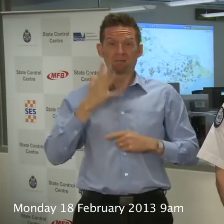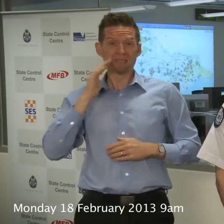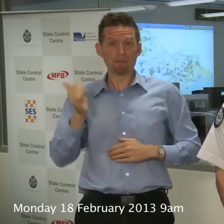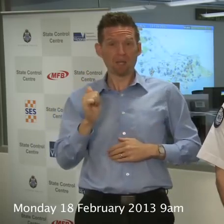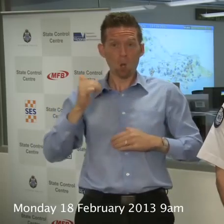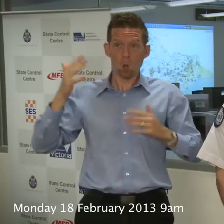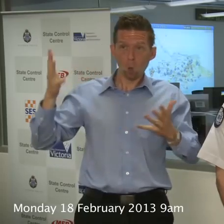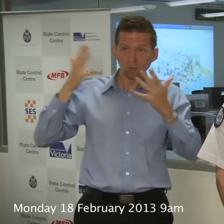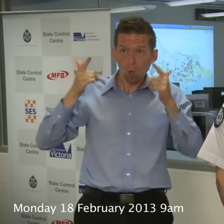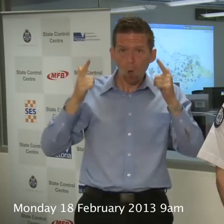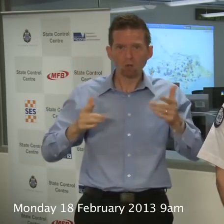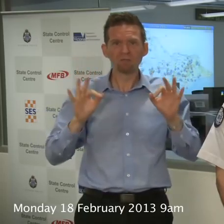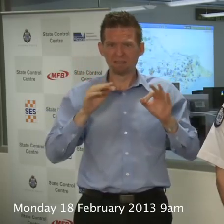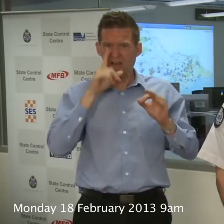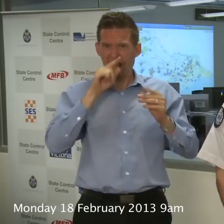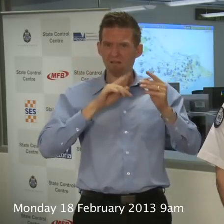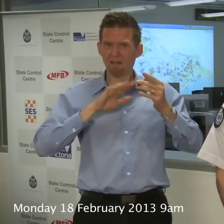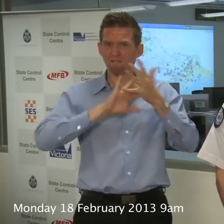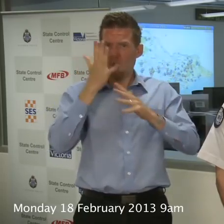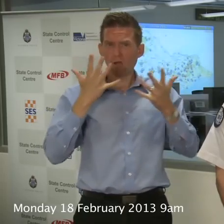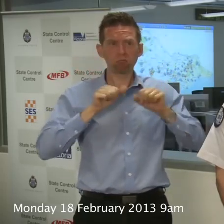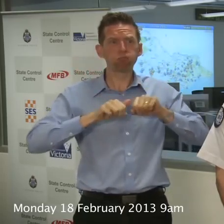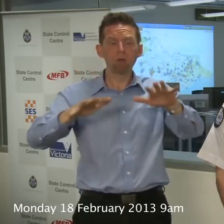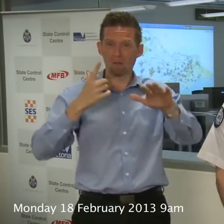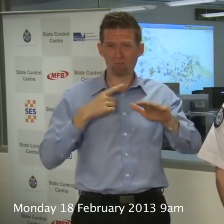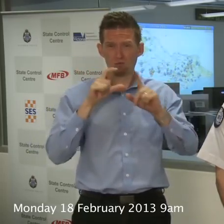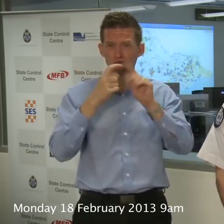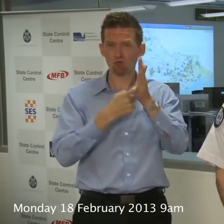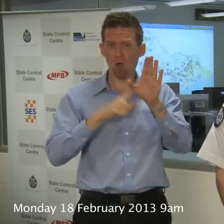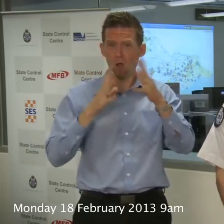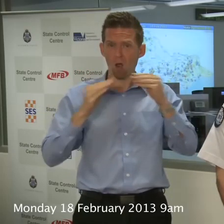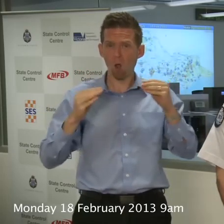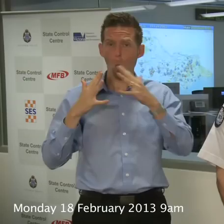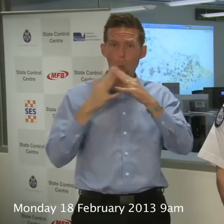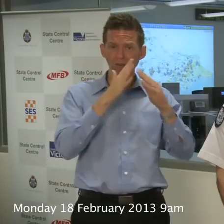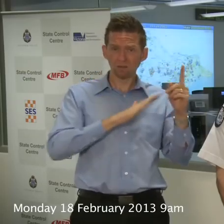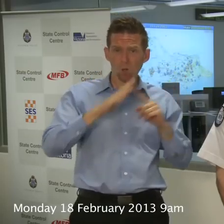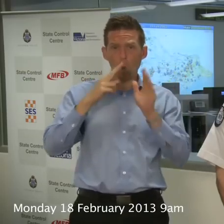see fires move around fast because it is so dry. It's dry in the west, it’s dry in the north.